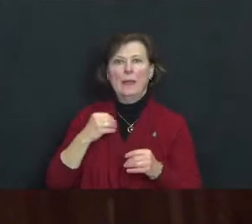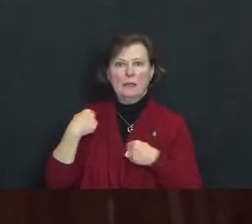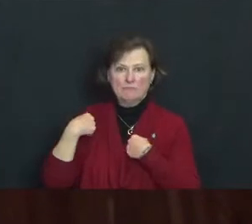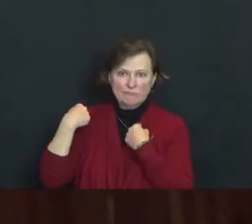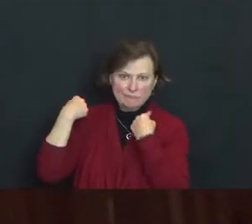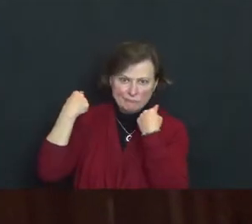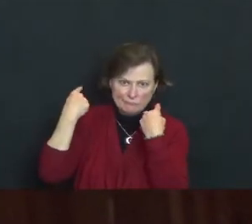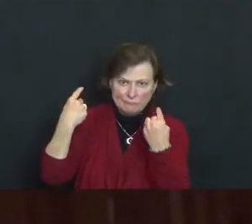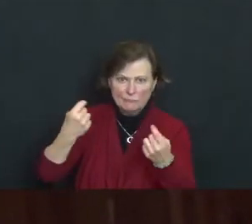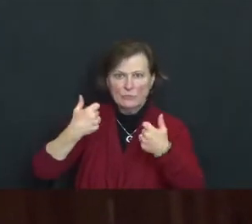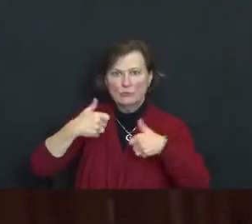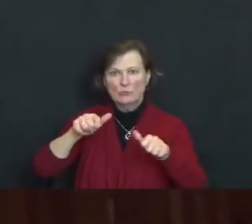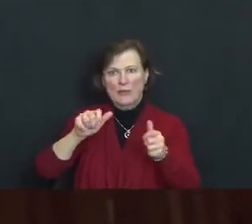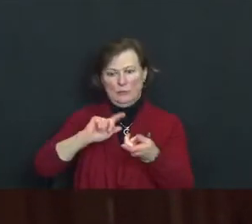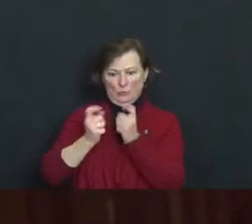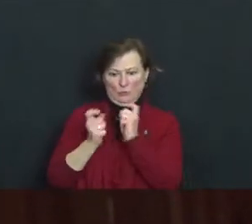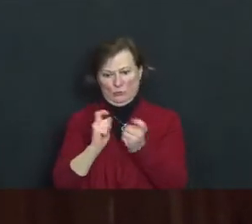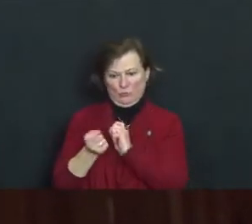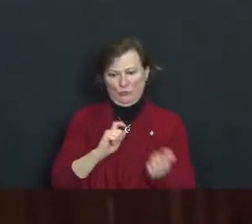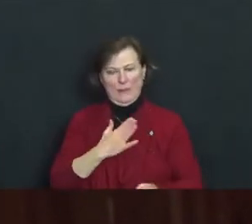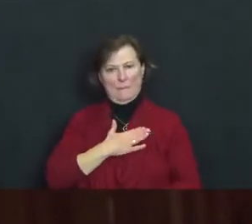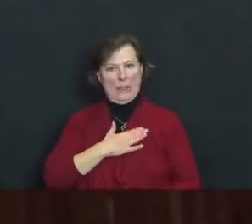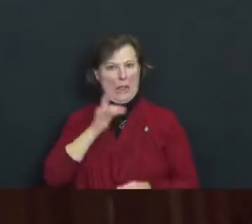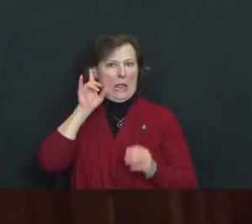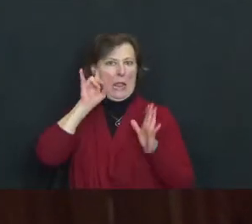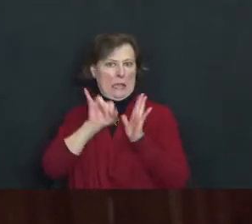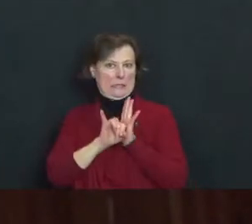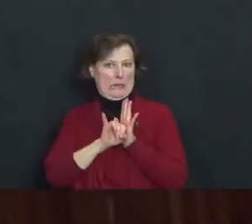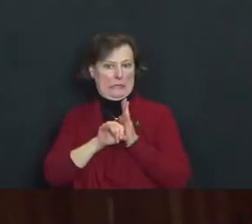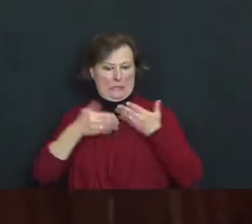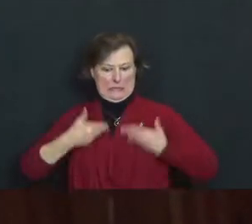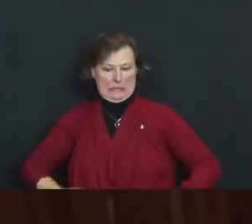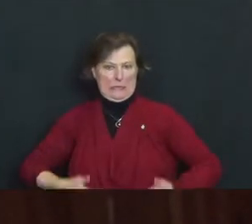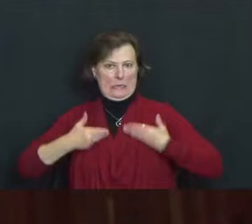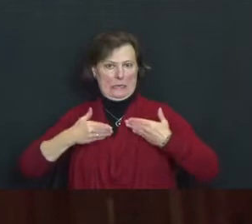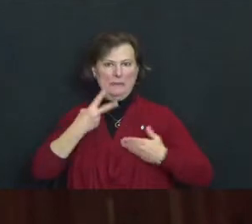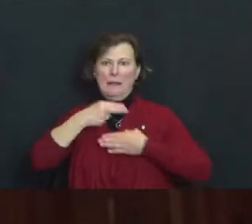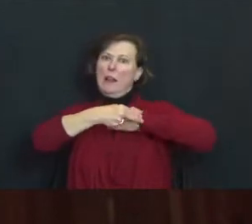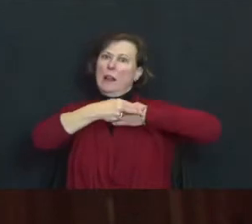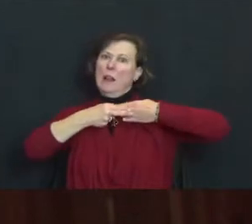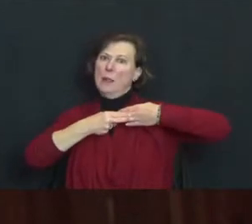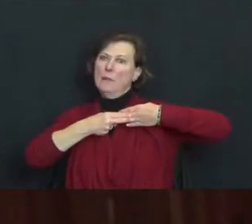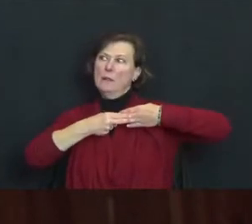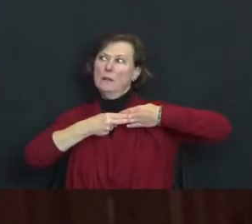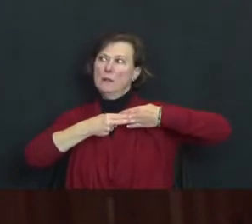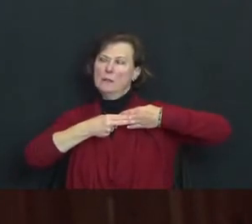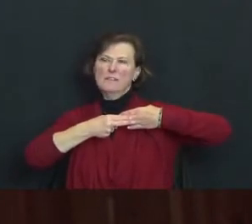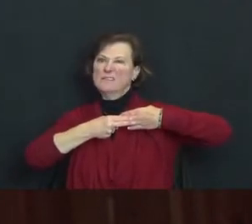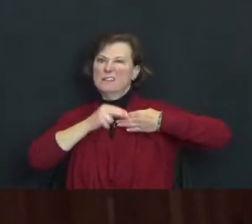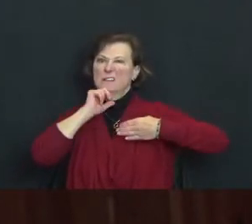deconstruct my identity, to see it as something merely labeled, not something fixed, not something